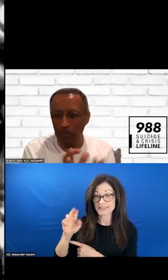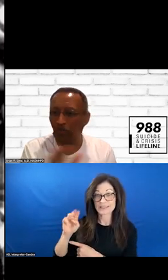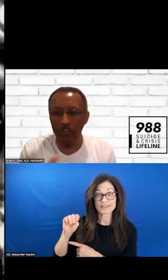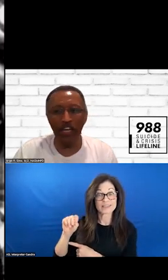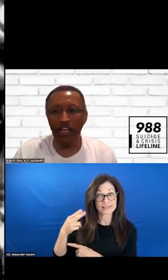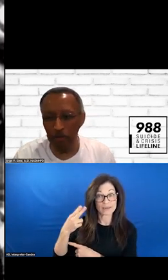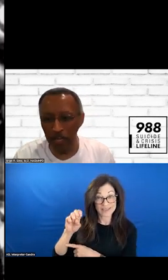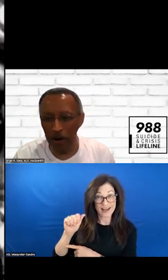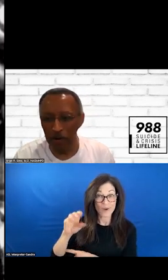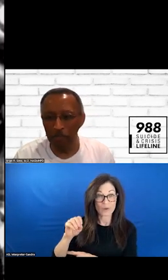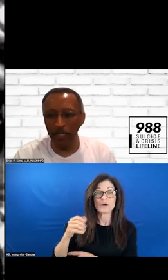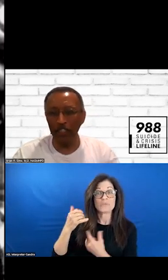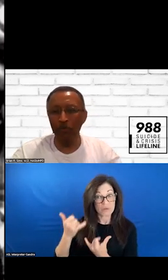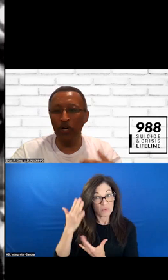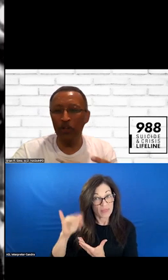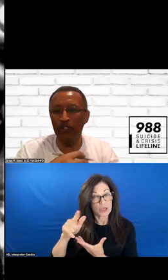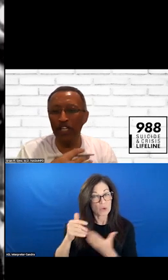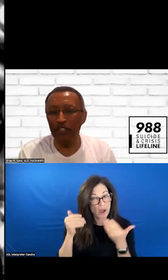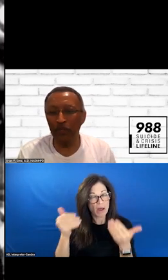YOU TAKE IT FROM THERE. IT IS JUST ONE OF THOSE THINGS